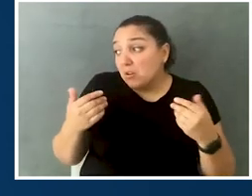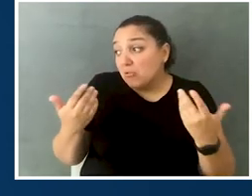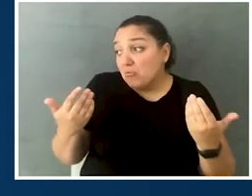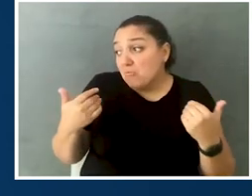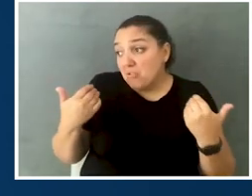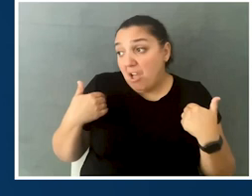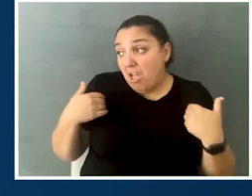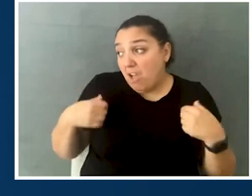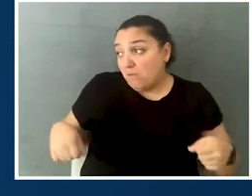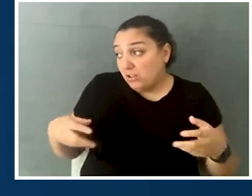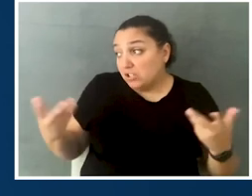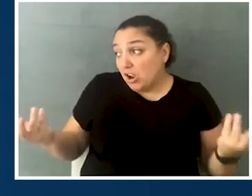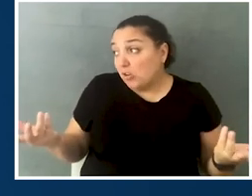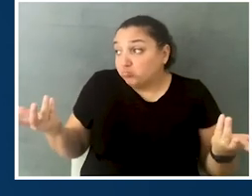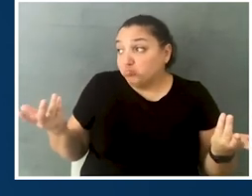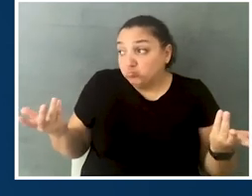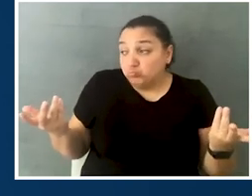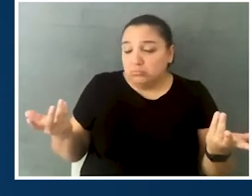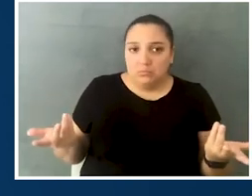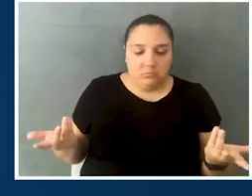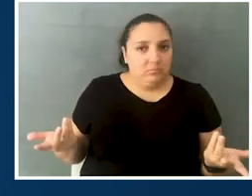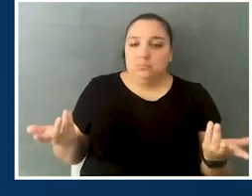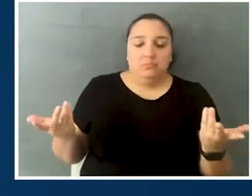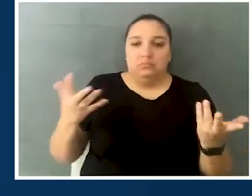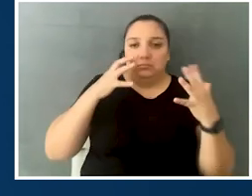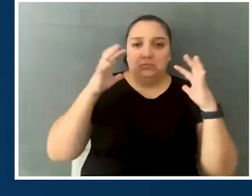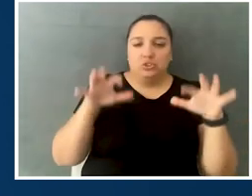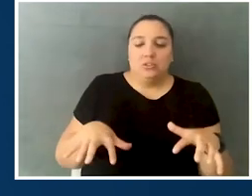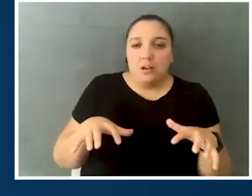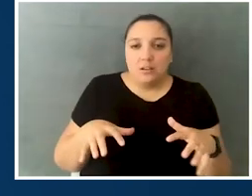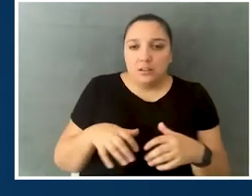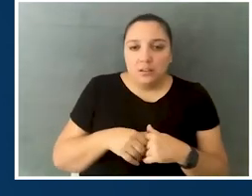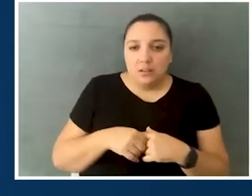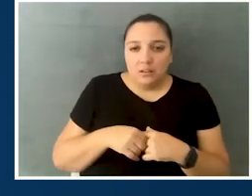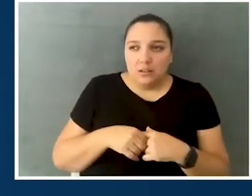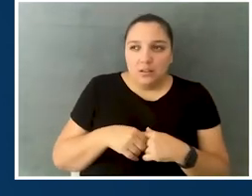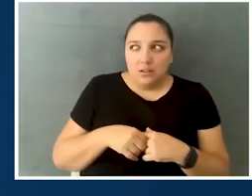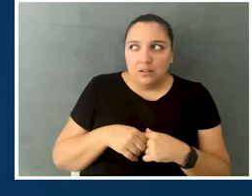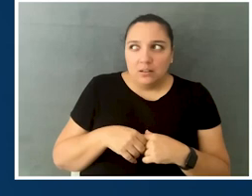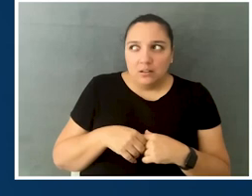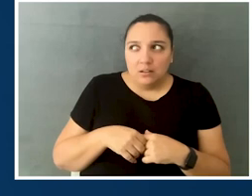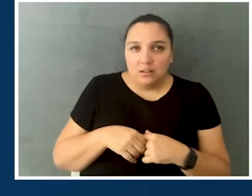and it is really shocking that, still, there isn't that, that they can't draw that line.